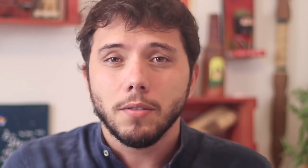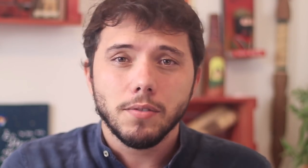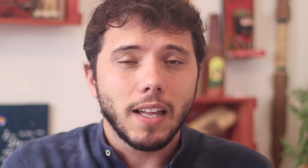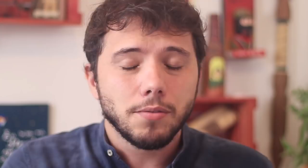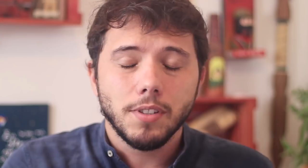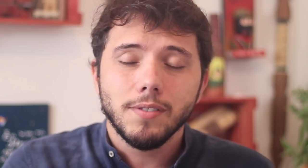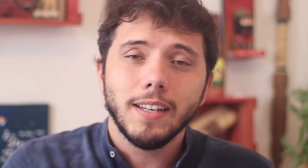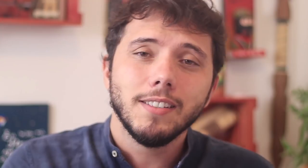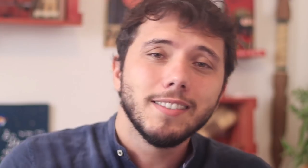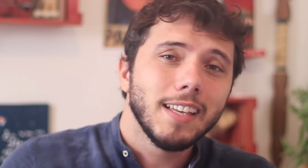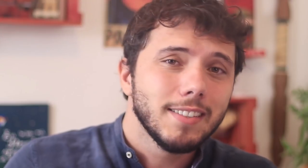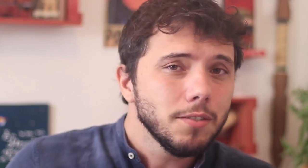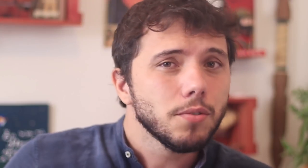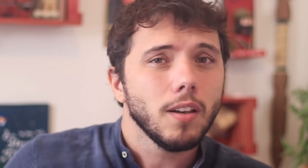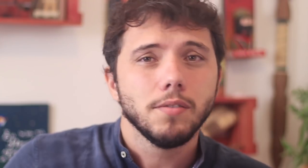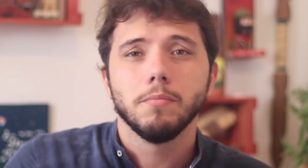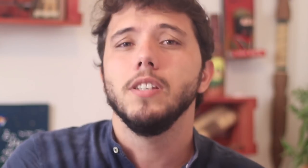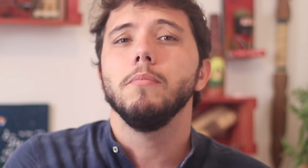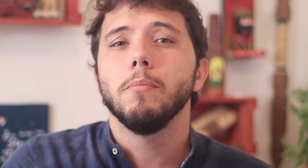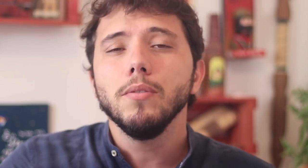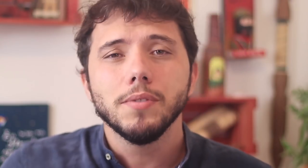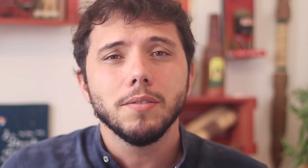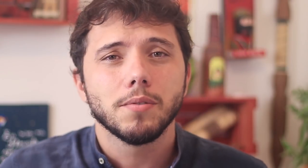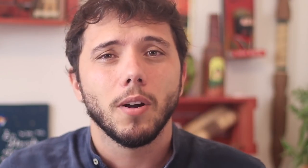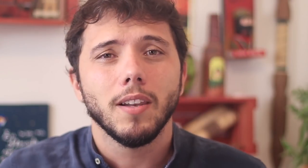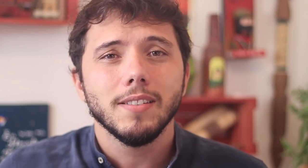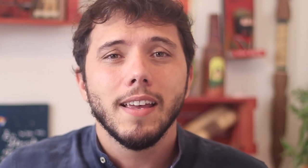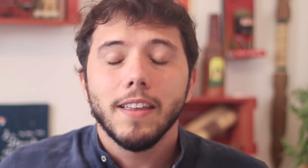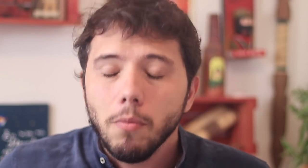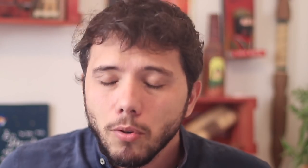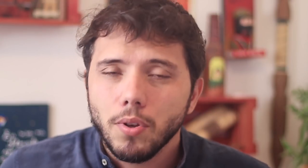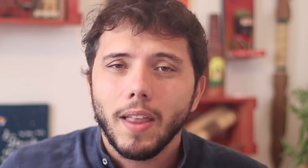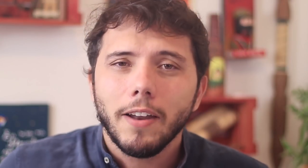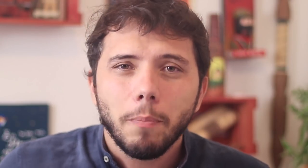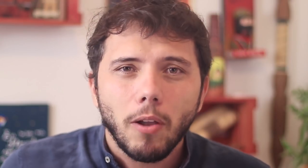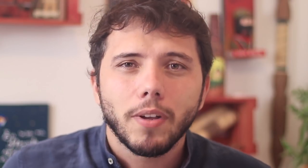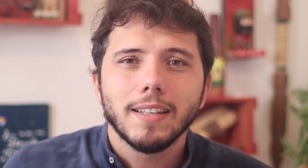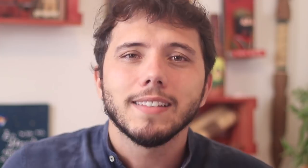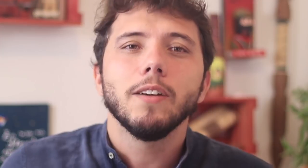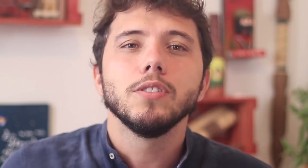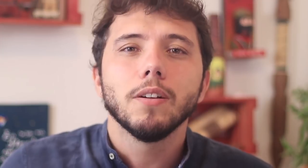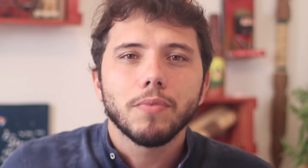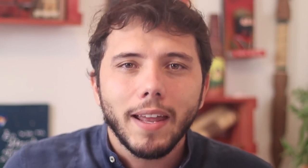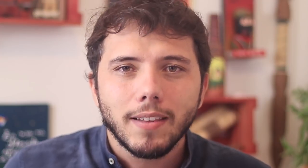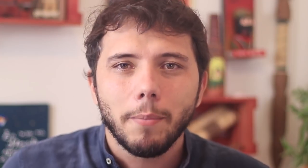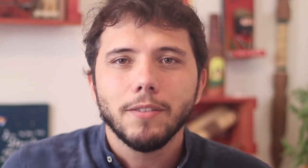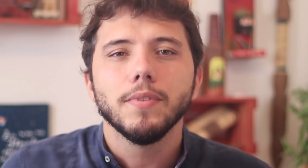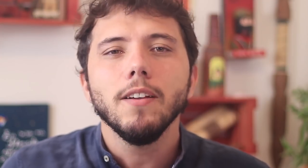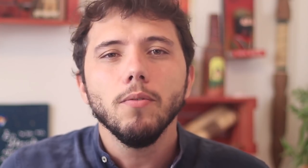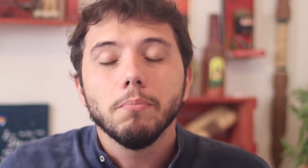In the US this help goes from $600, minimum, to $1200 dollars And to this day Bolsonaro and Paulo Guedes haven't even started